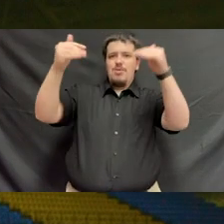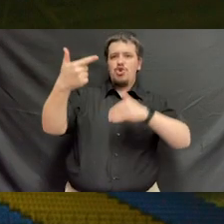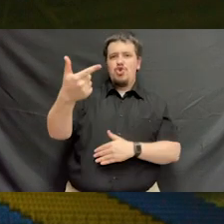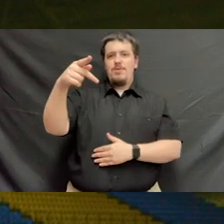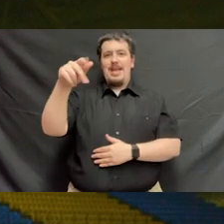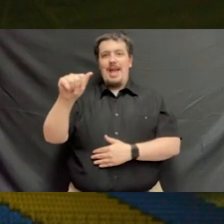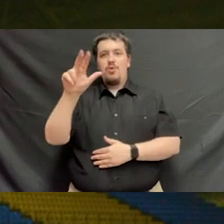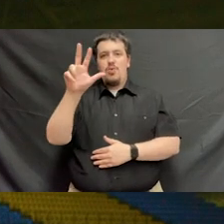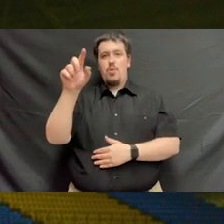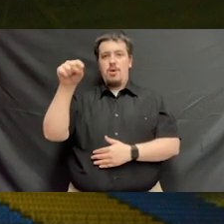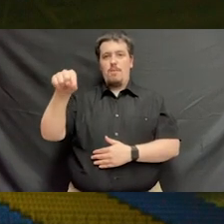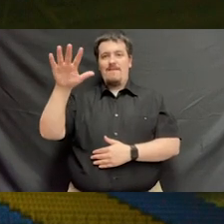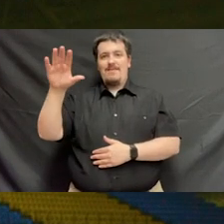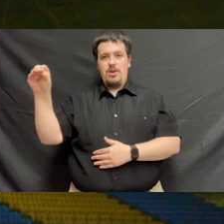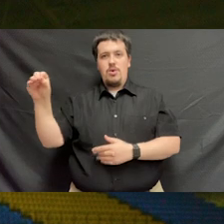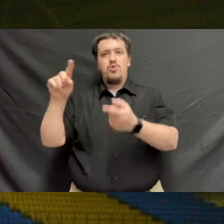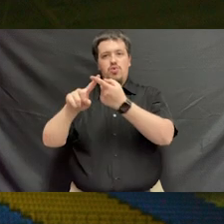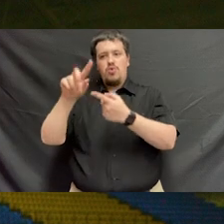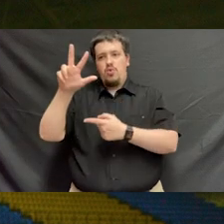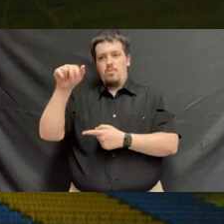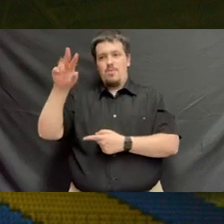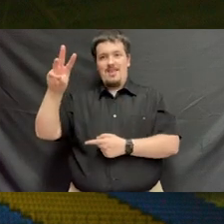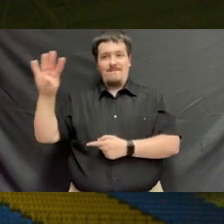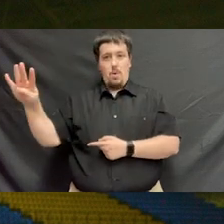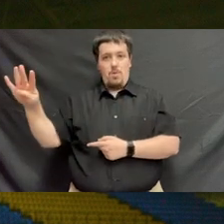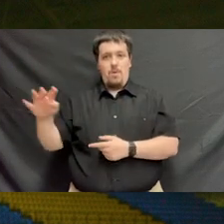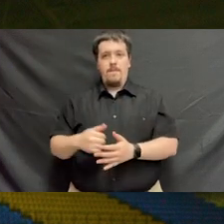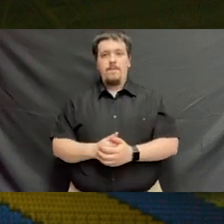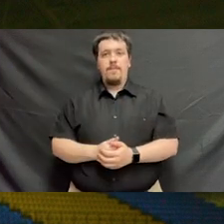for achieving a GPA of 3.50 to 3.64.